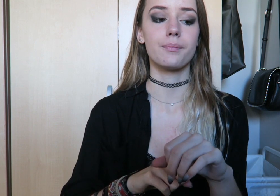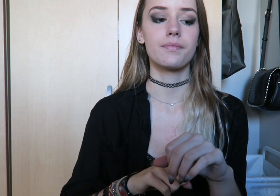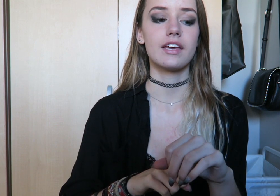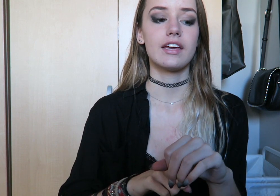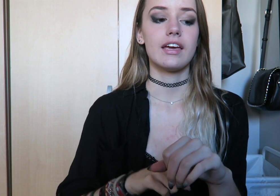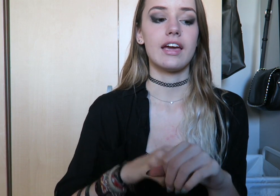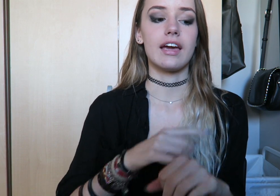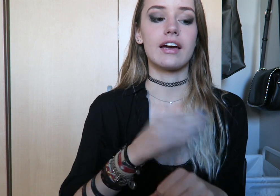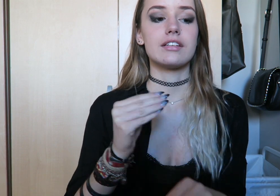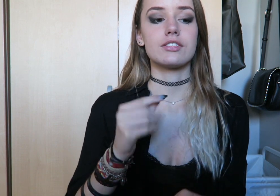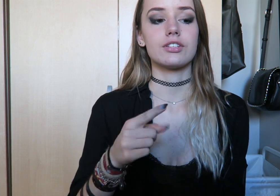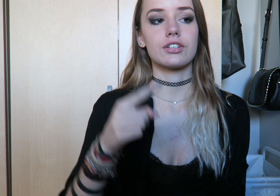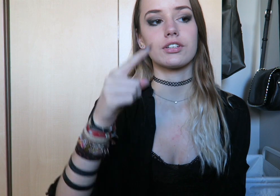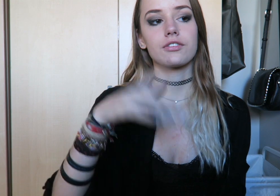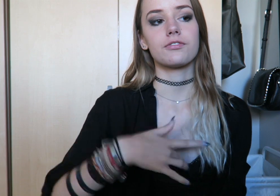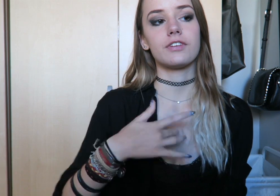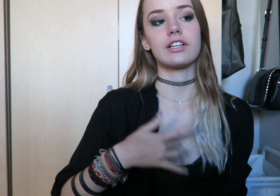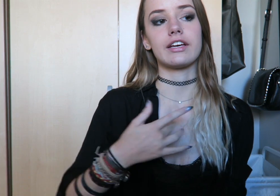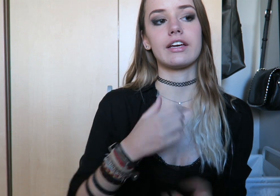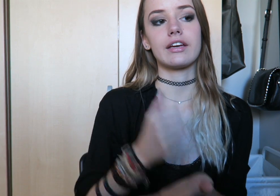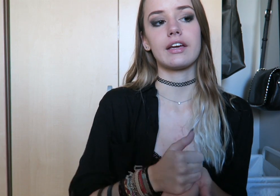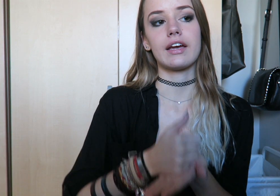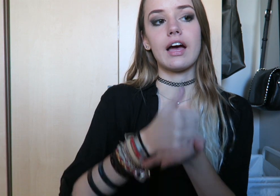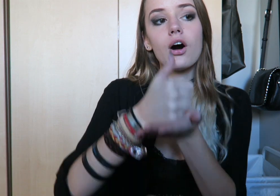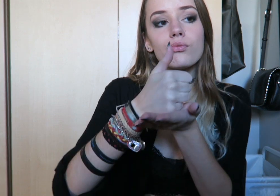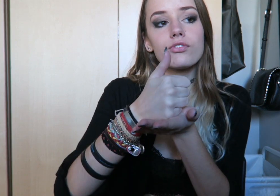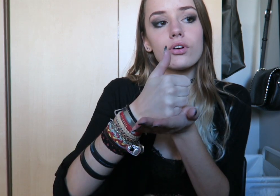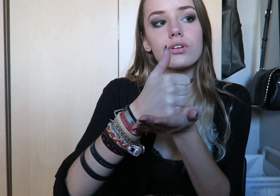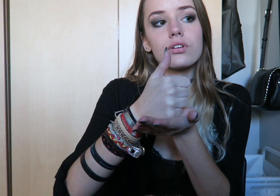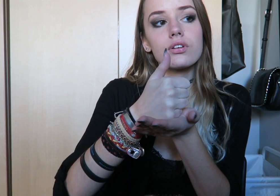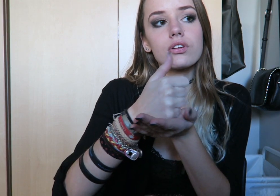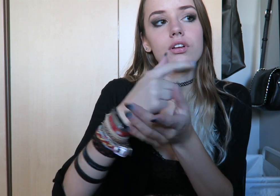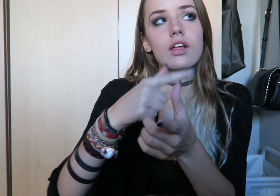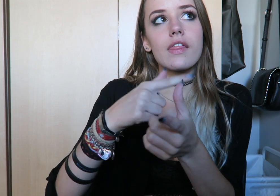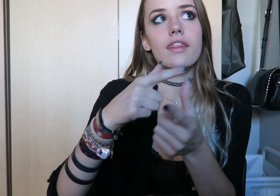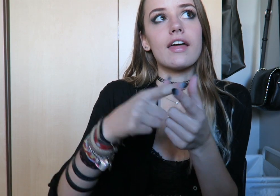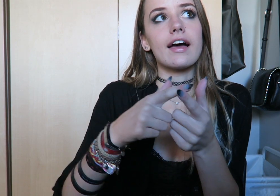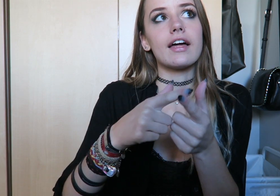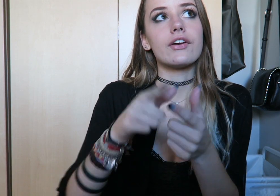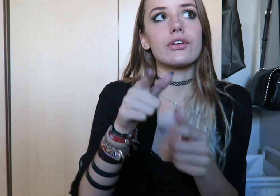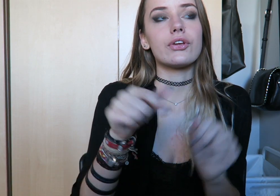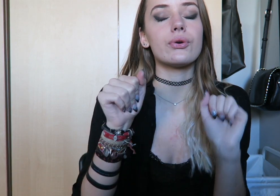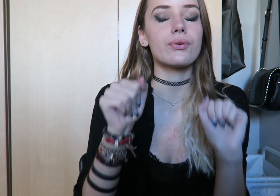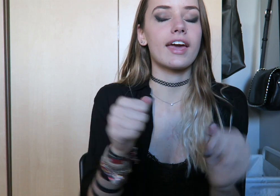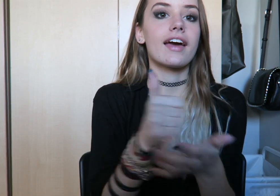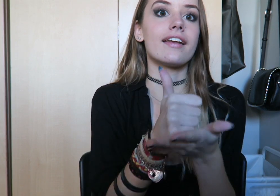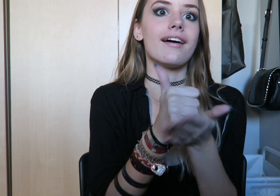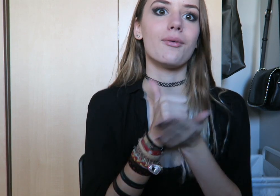and you're feeling helpful, then you can help me